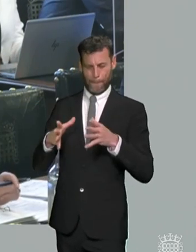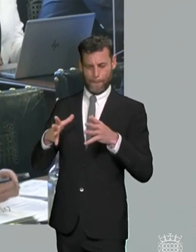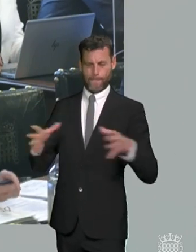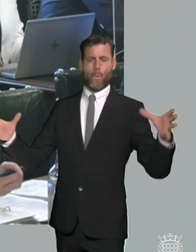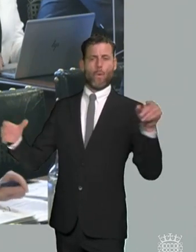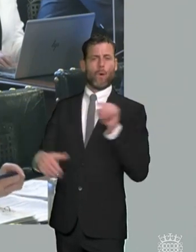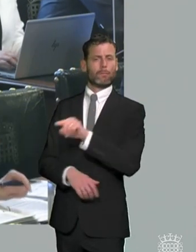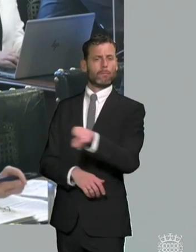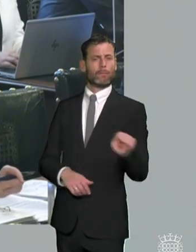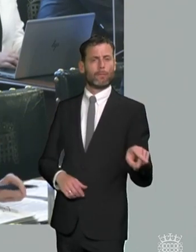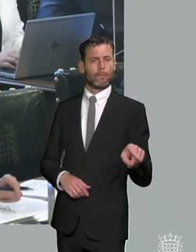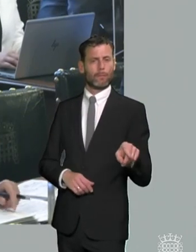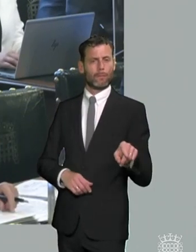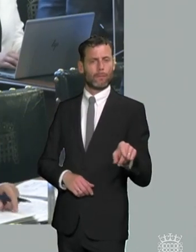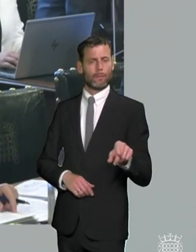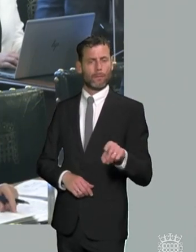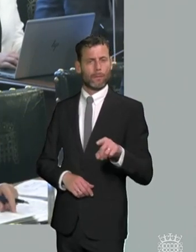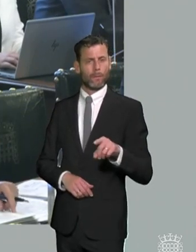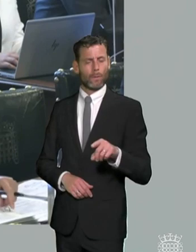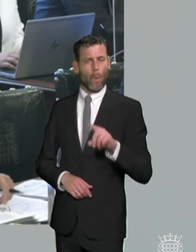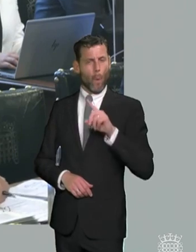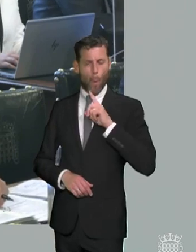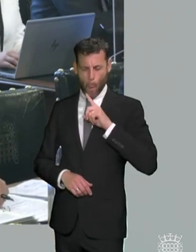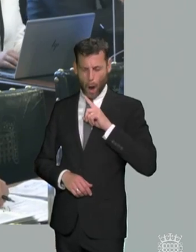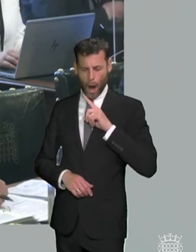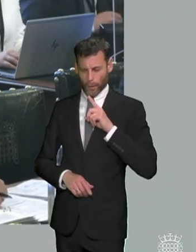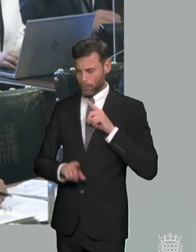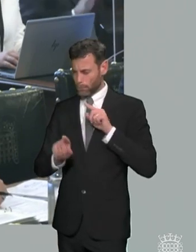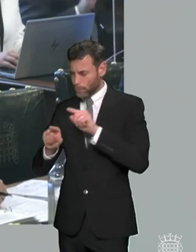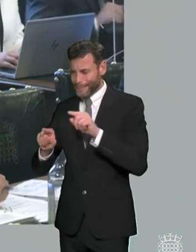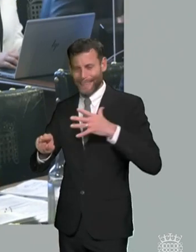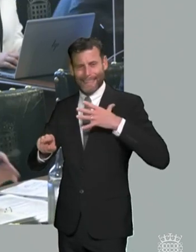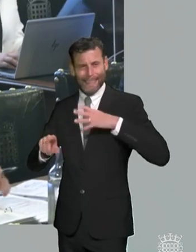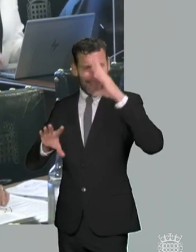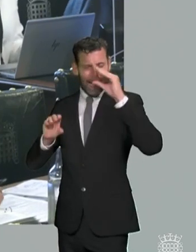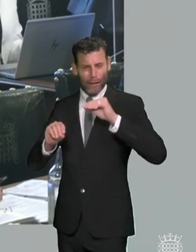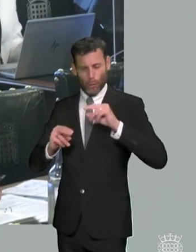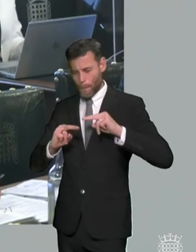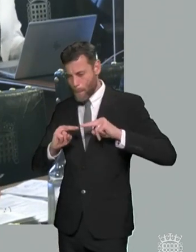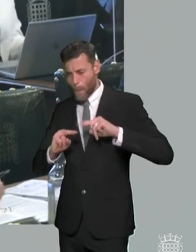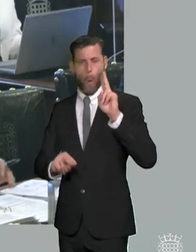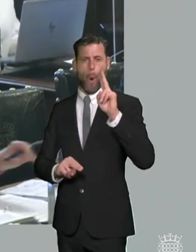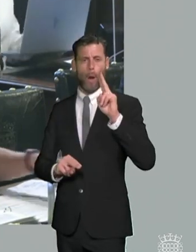behind this increase in special educational needs so i'm not interested in hearing about lack of